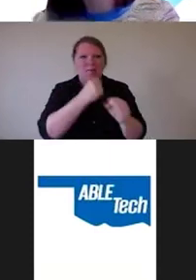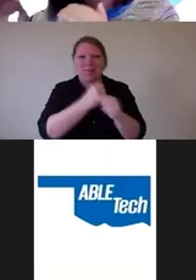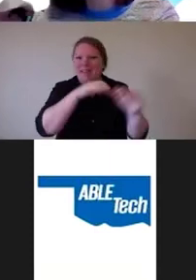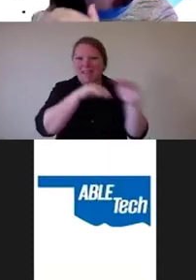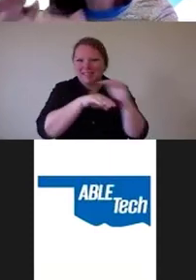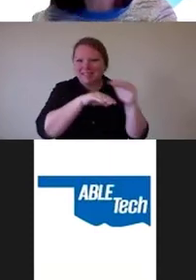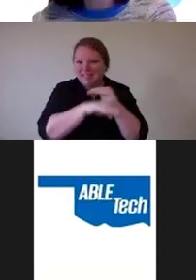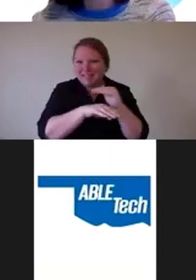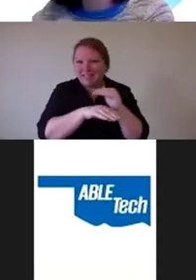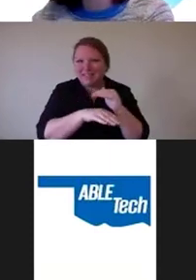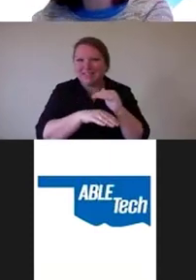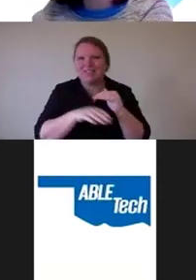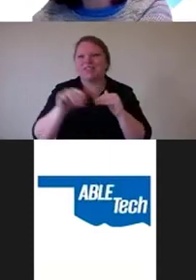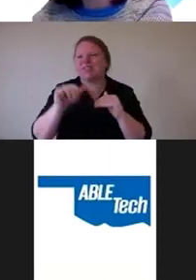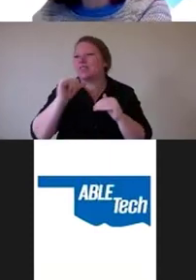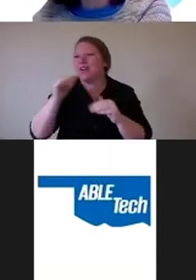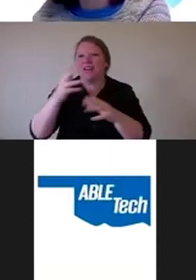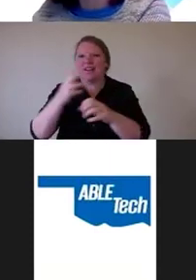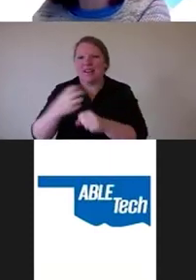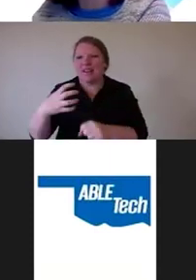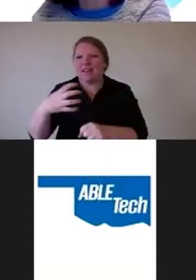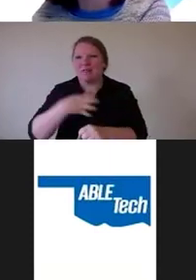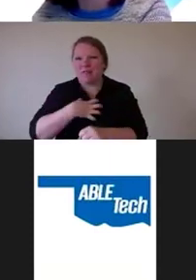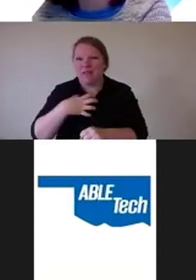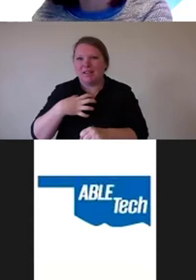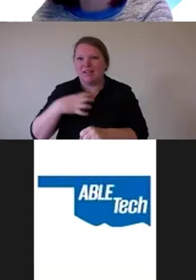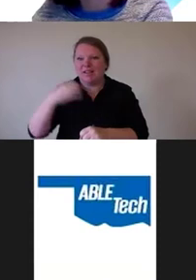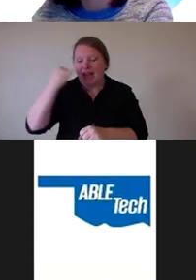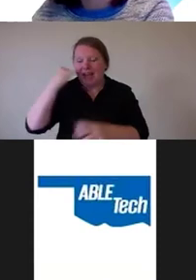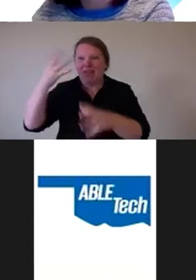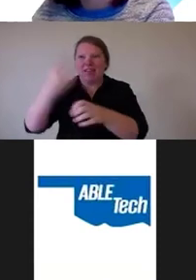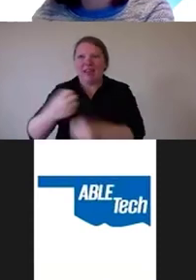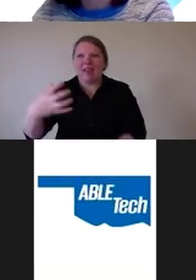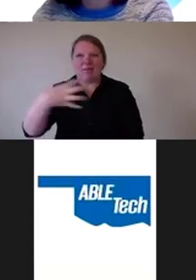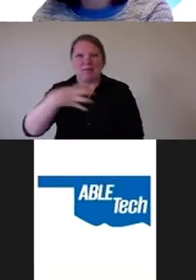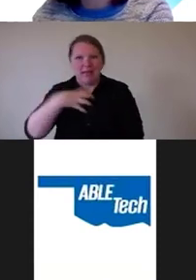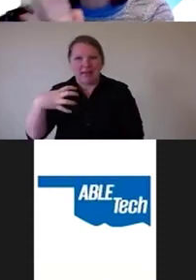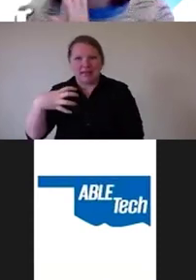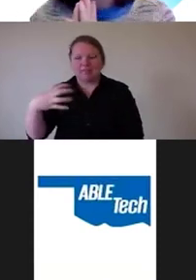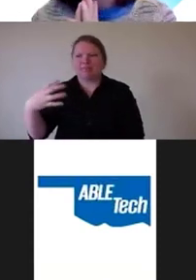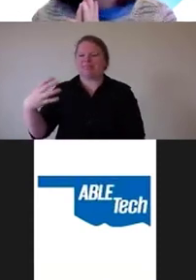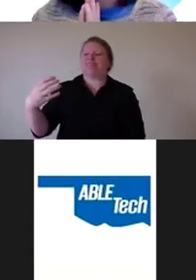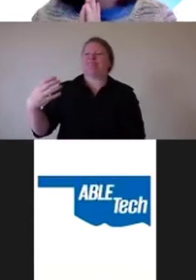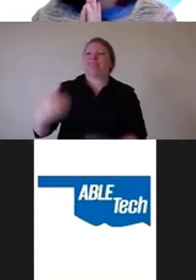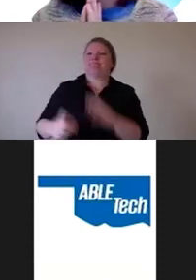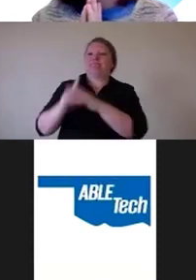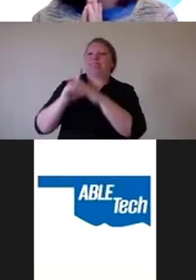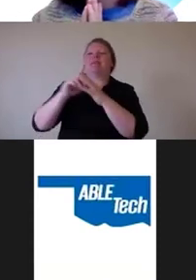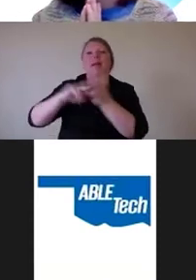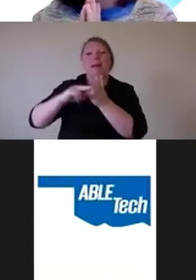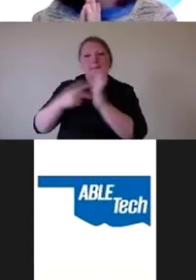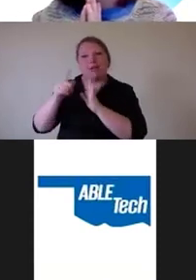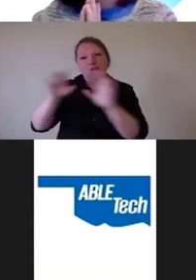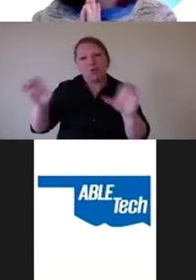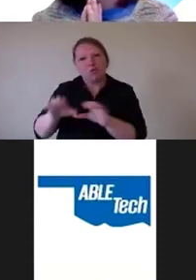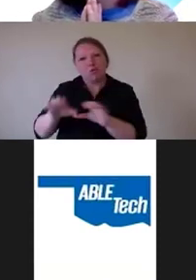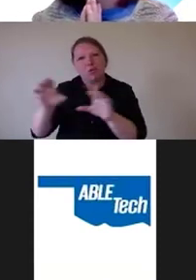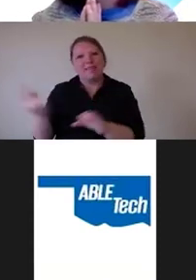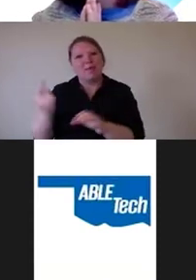Getting complaints is a sign that you've actually done something right. Somebody asked me at a VMware all hands once,